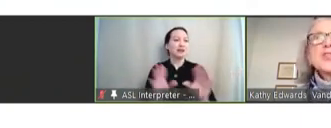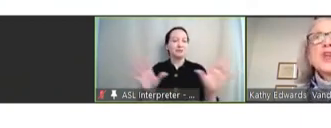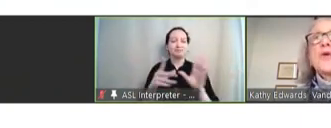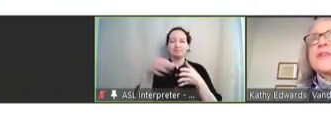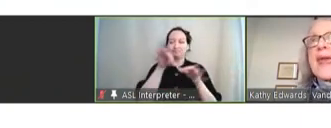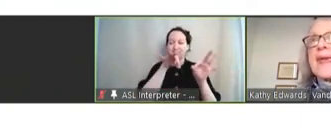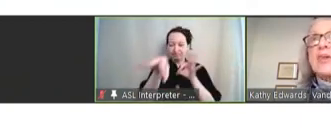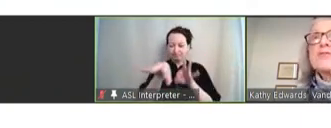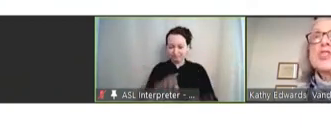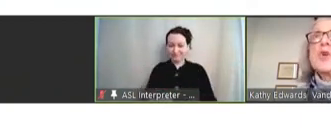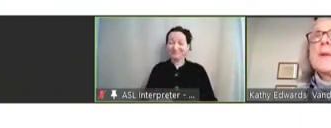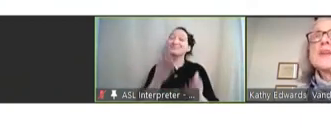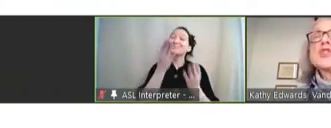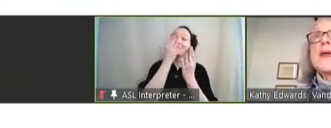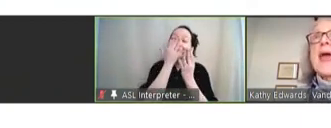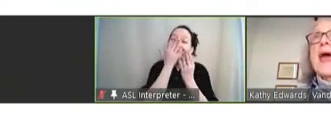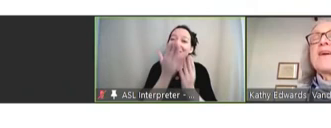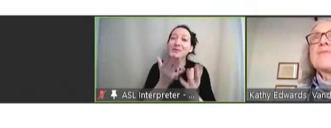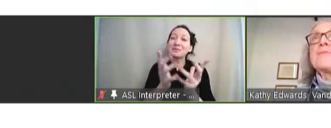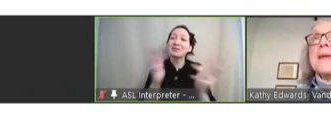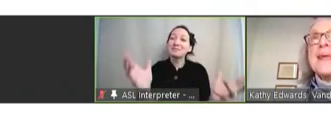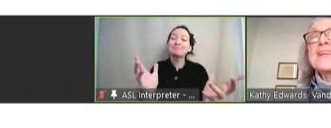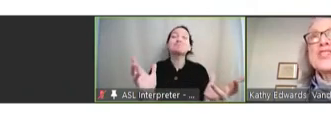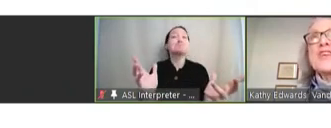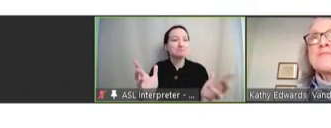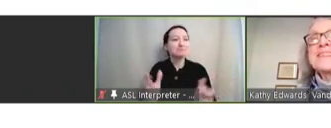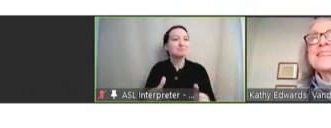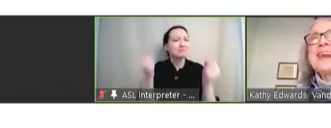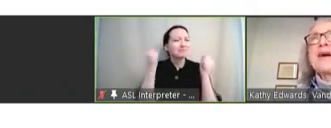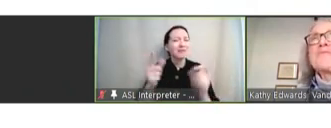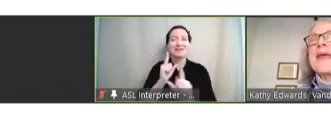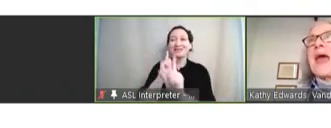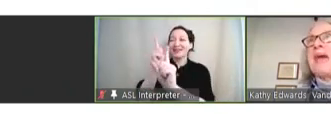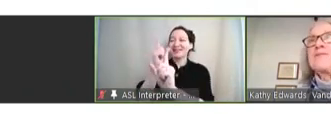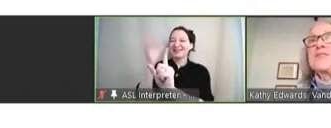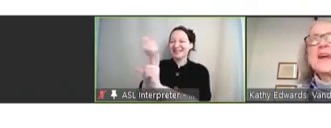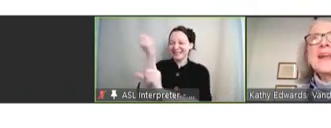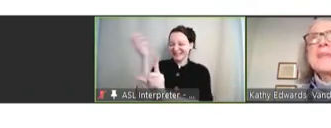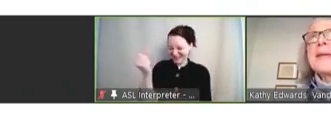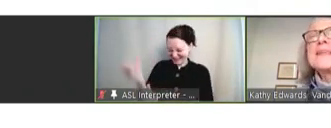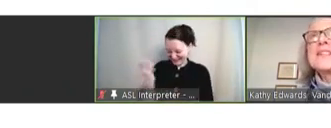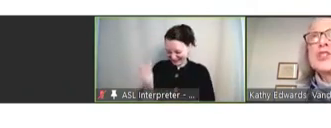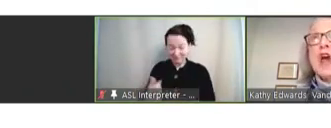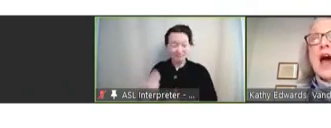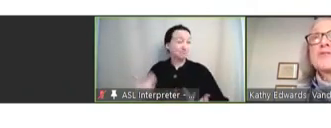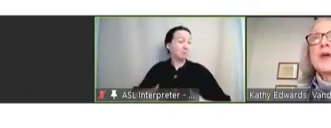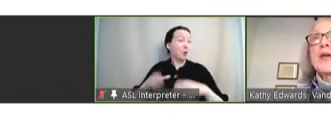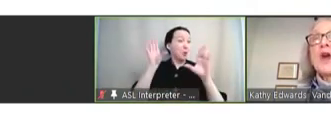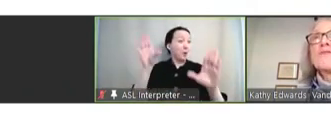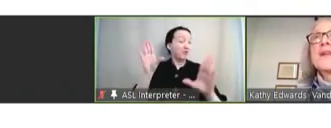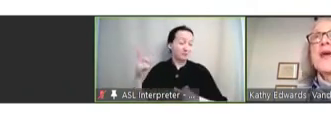So, thank you so much. We have many achievements. We have done an amazing job during COVID,